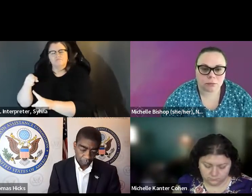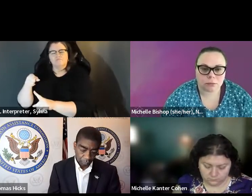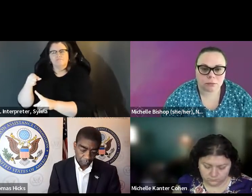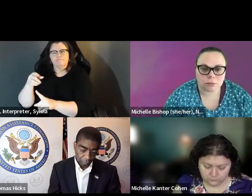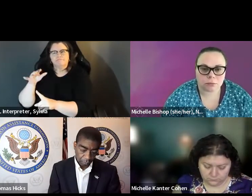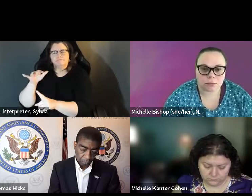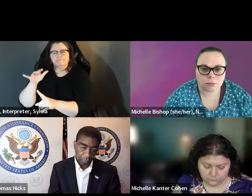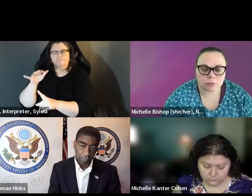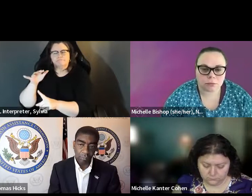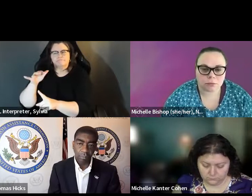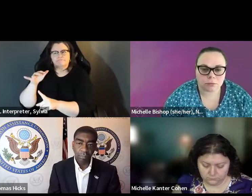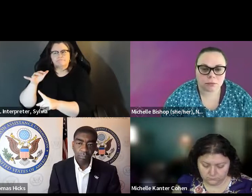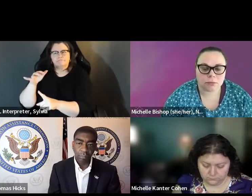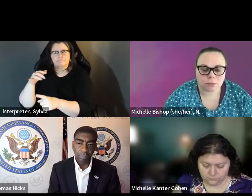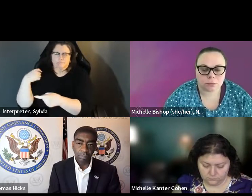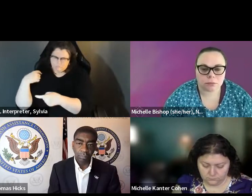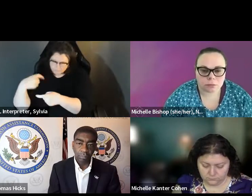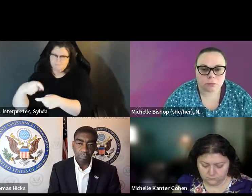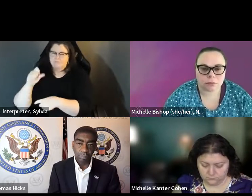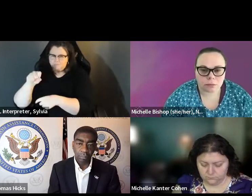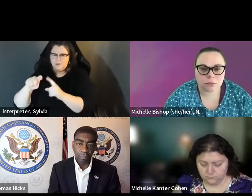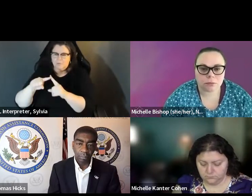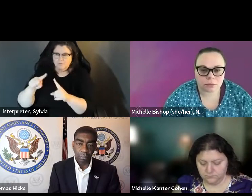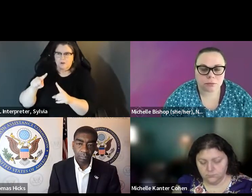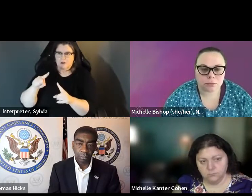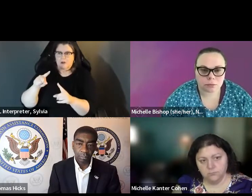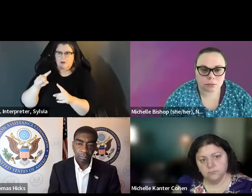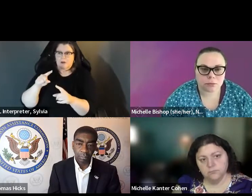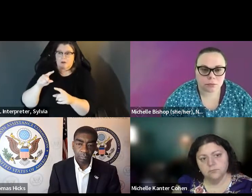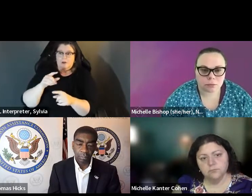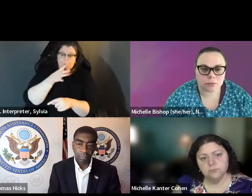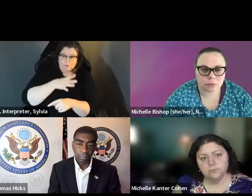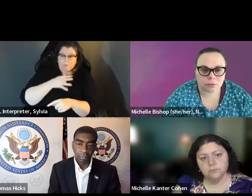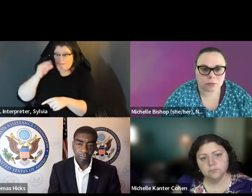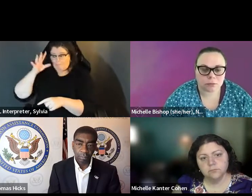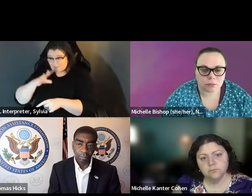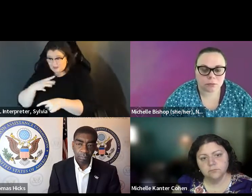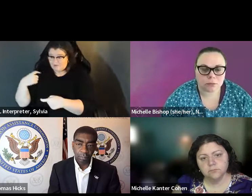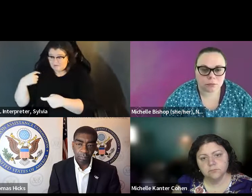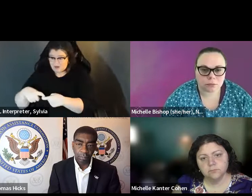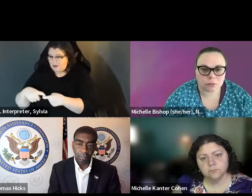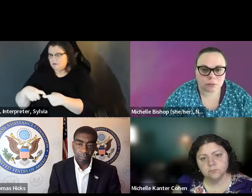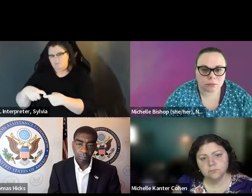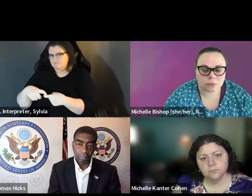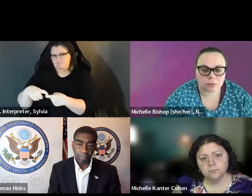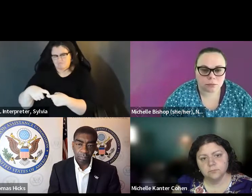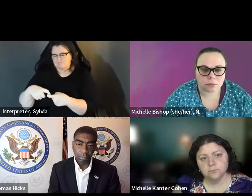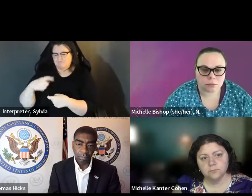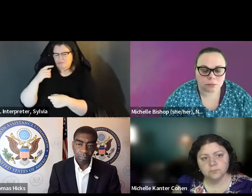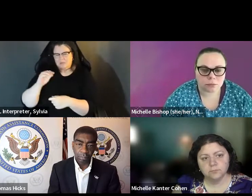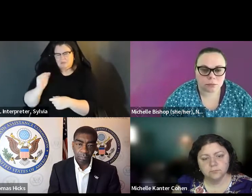I'm glad to talk more about that. If anyone is. be to the additive. I'm glad to talk more about that if